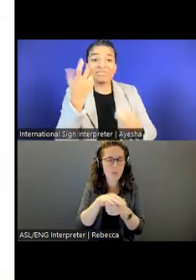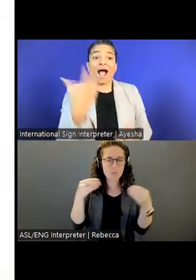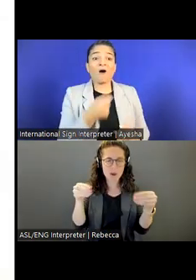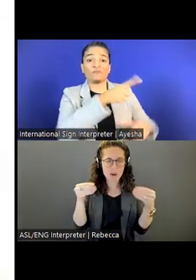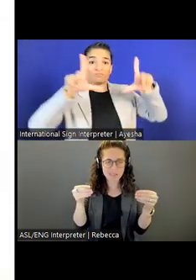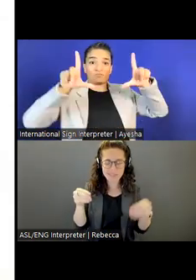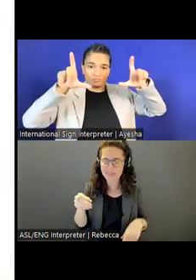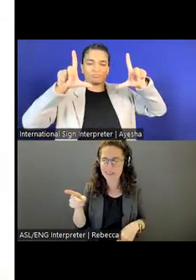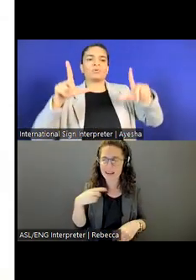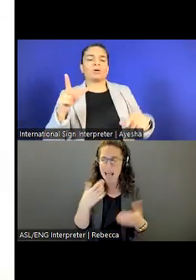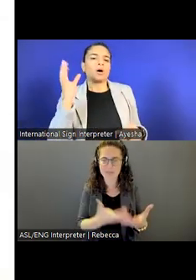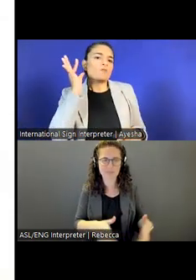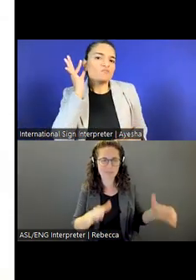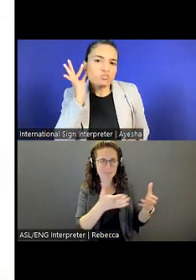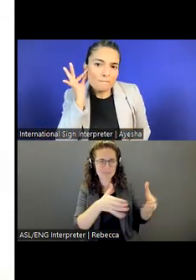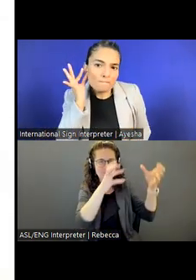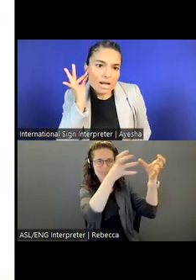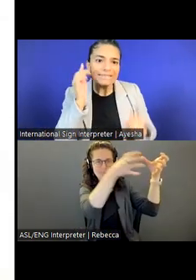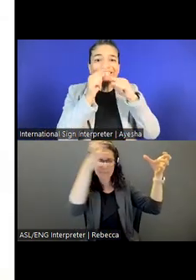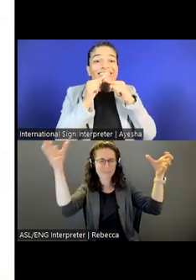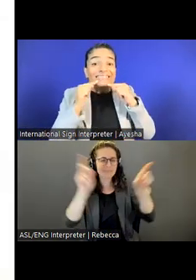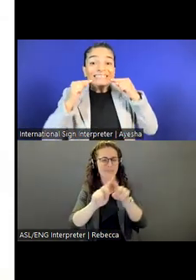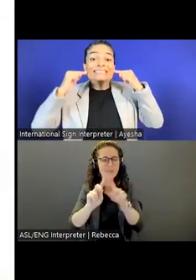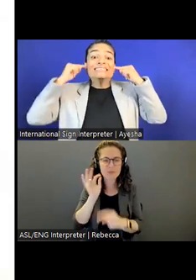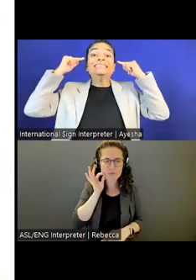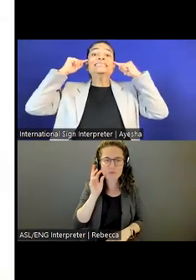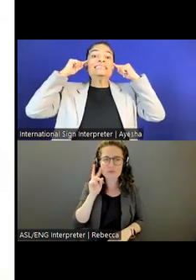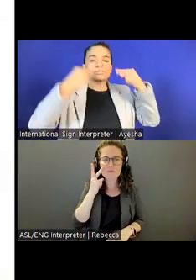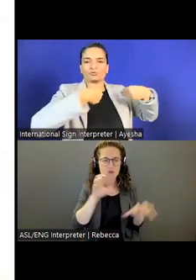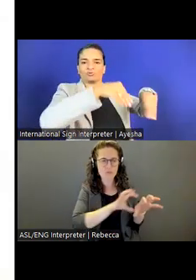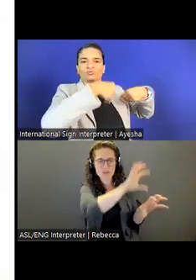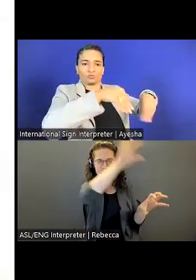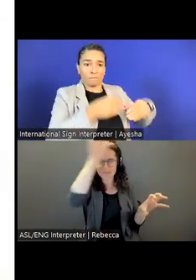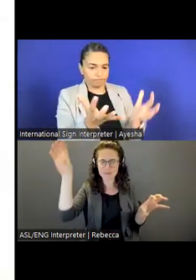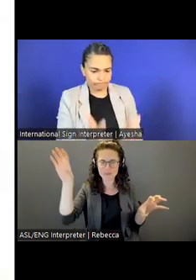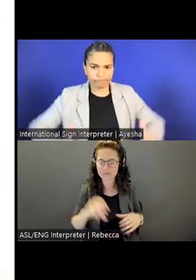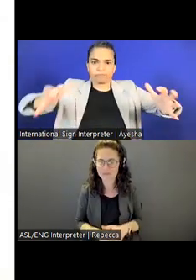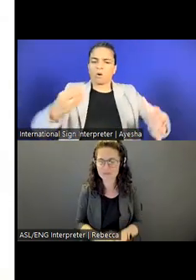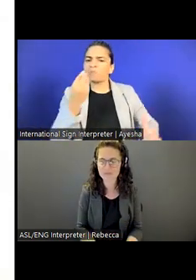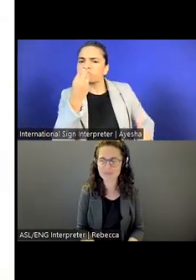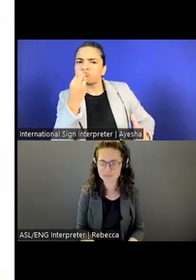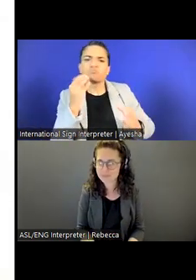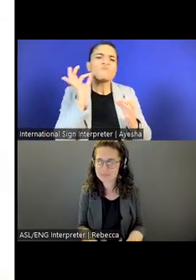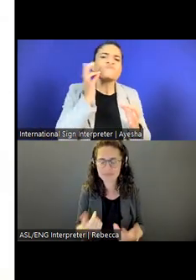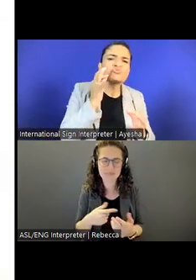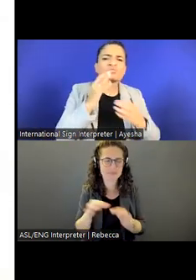She has baskets of different fruits and vegetables around her. So I wanted to share that, as well.